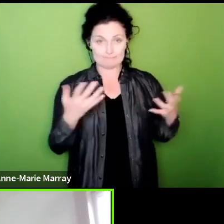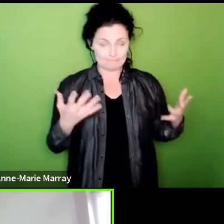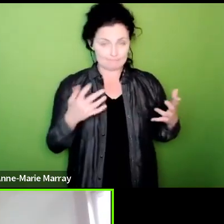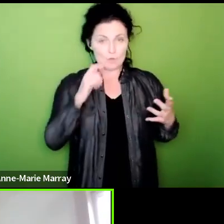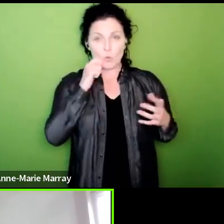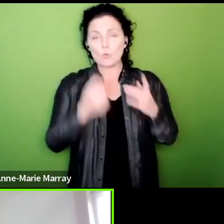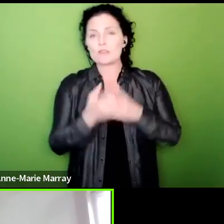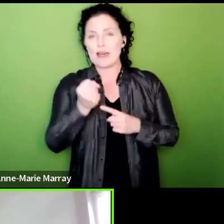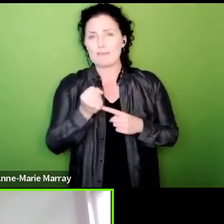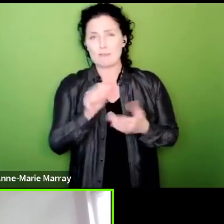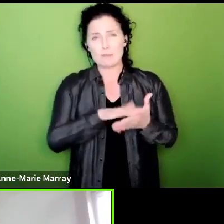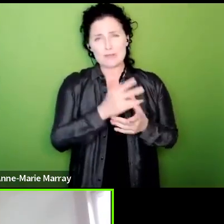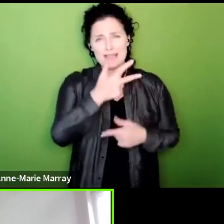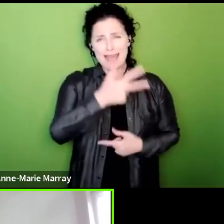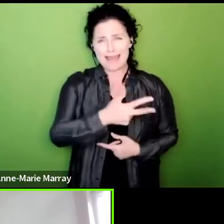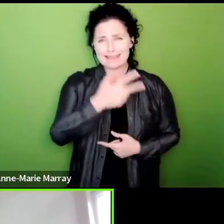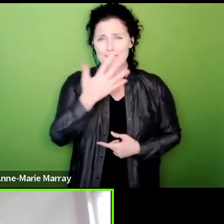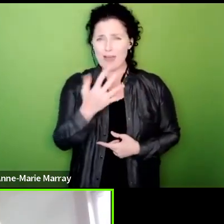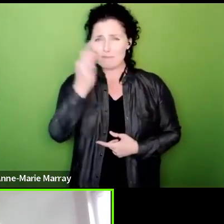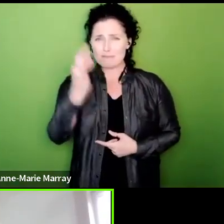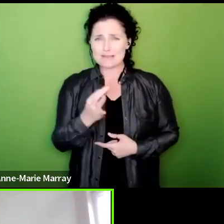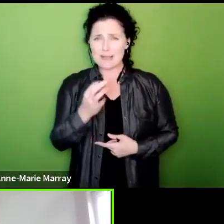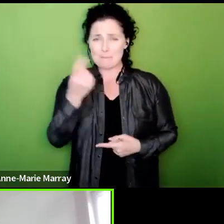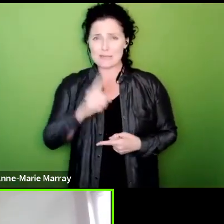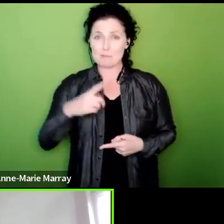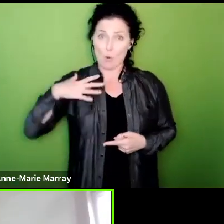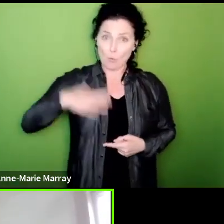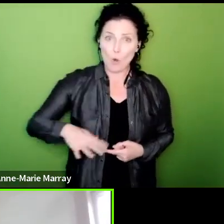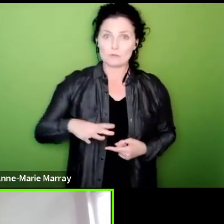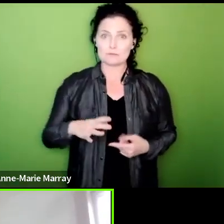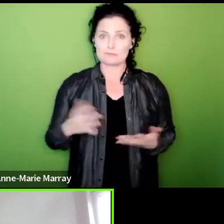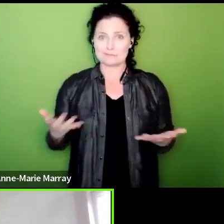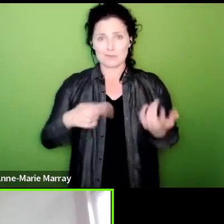um and you know as I said at the beginning there's a number of factors that the whole